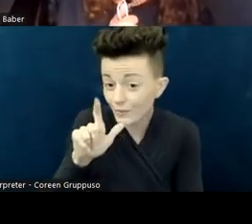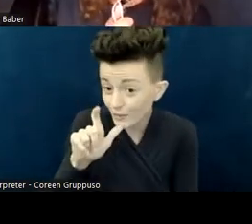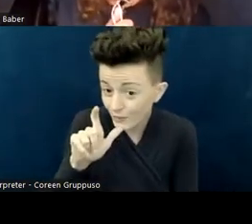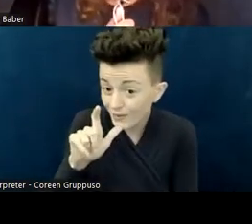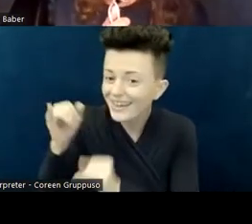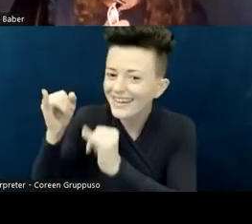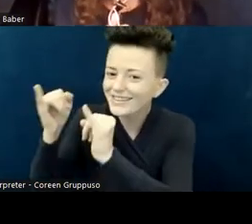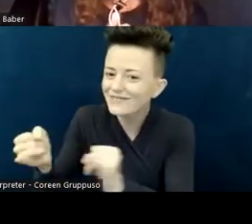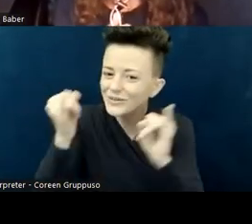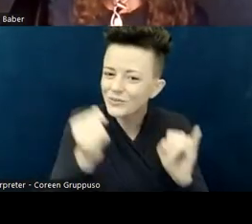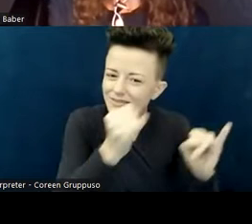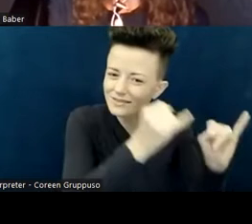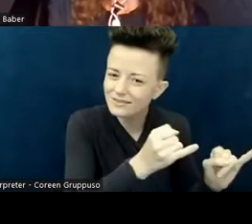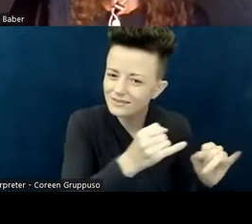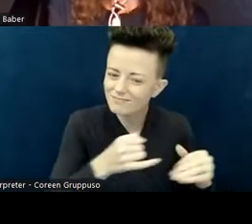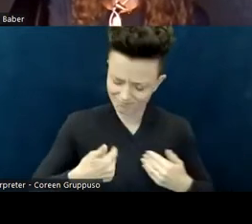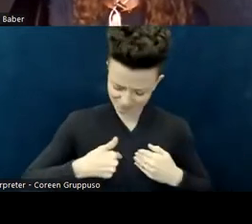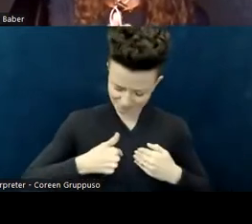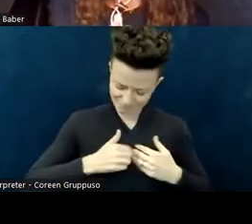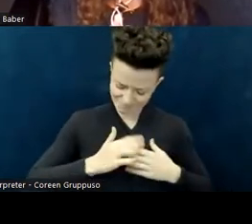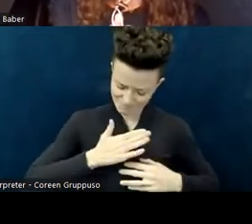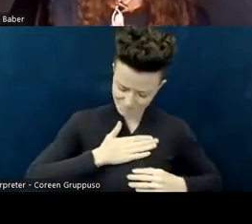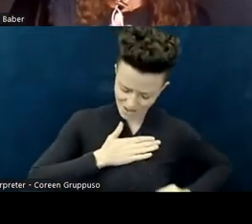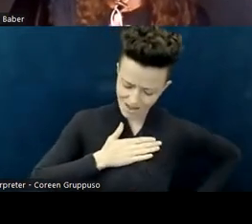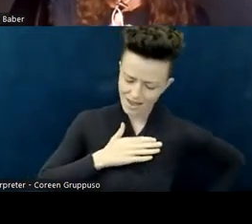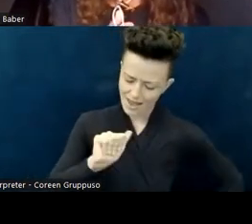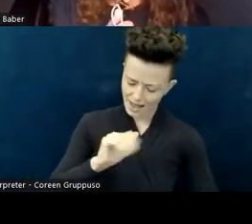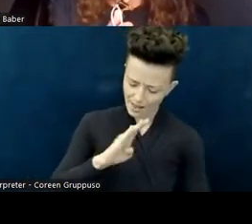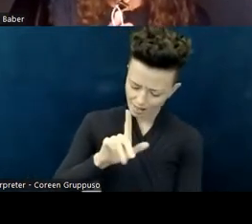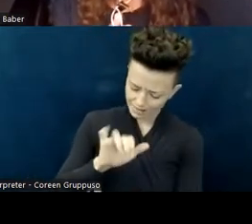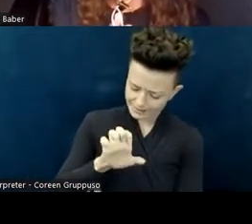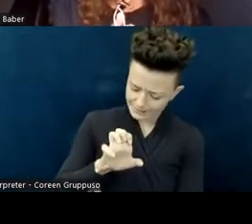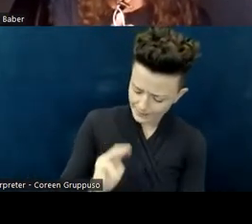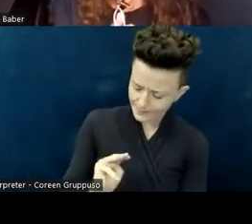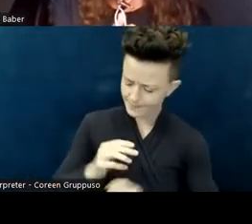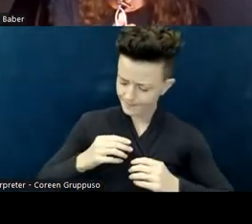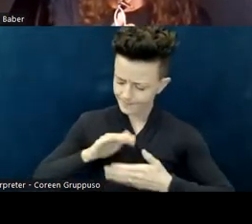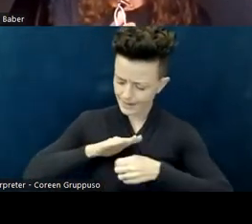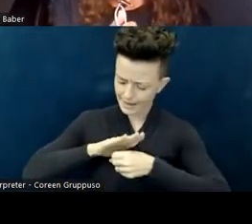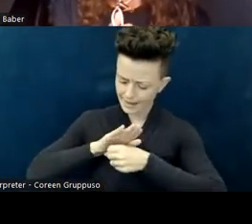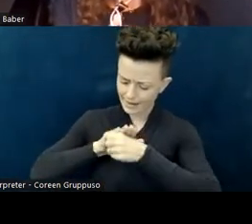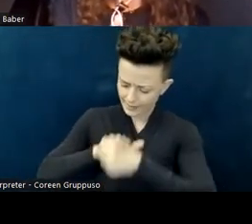to dismantle ableism in your own faith community and in your own faith life.